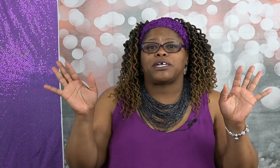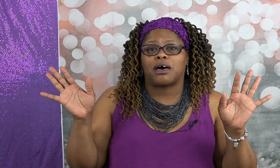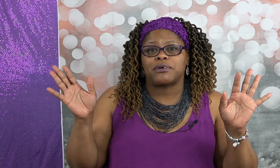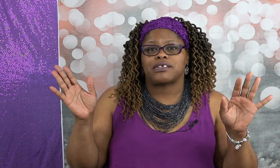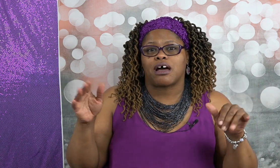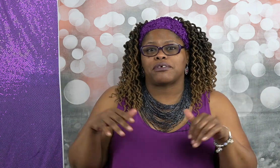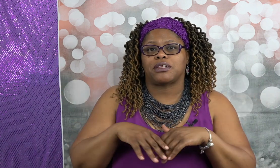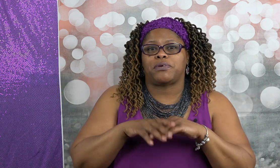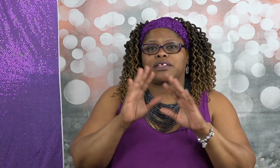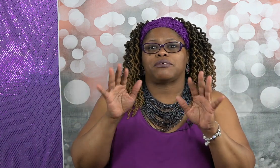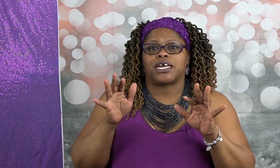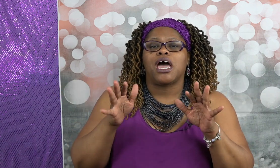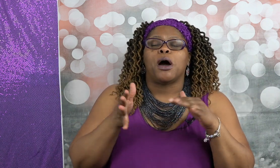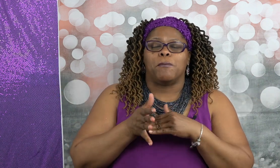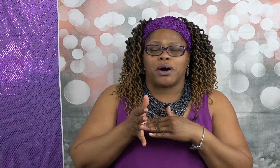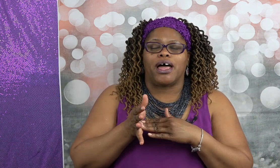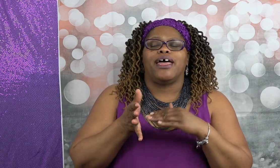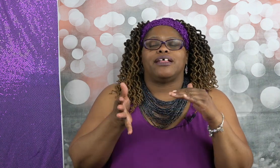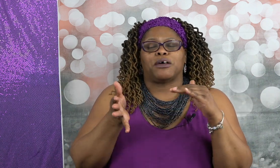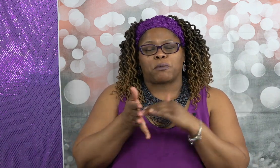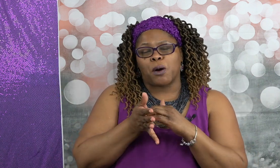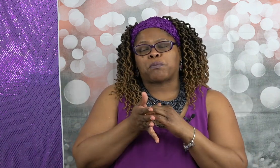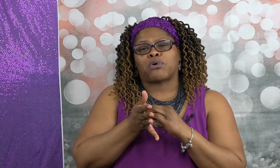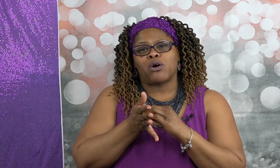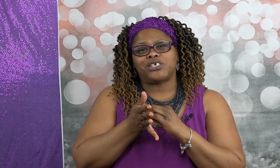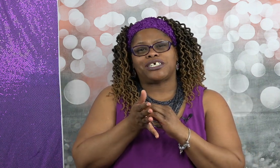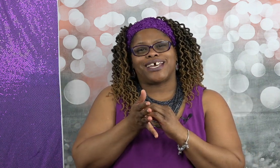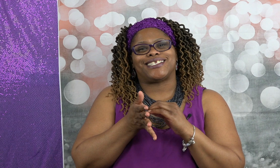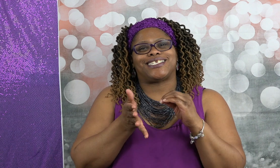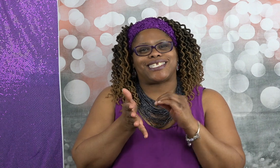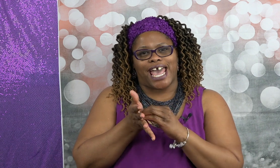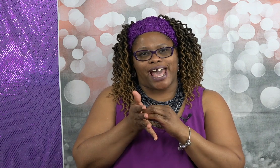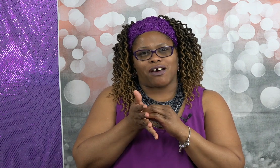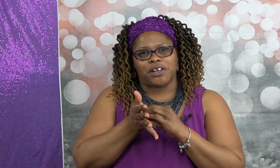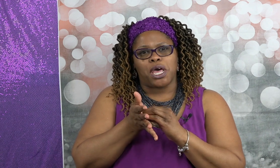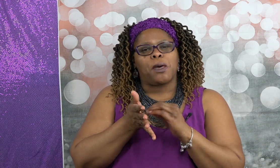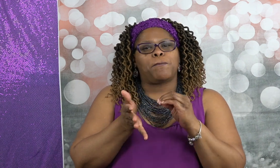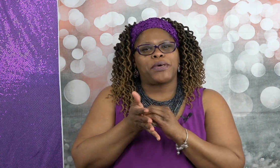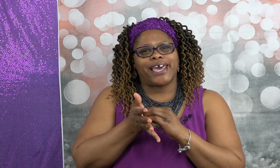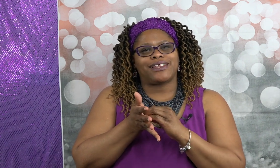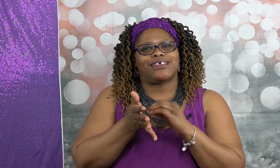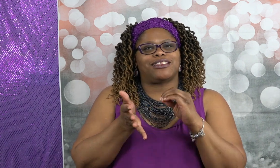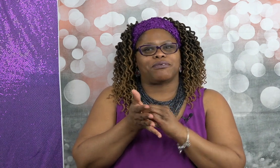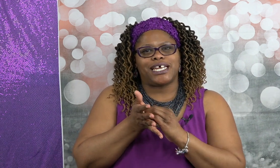many numbers I don't really pick three but the approach is sound pick the three